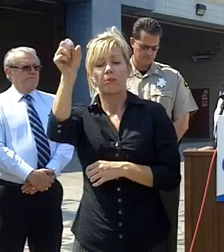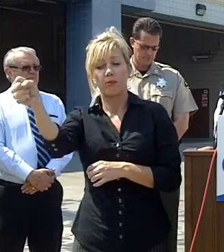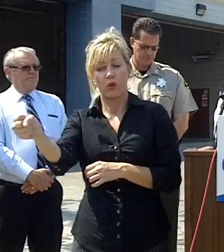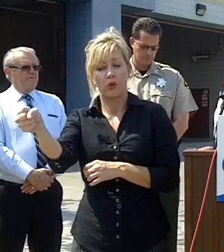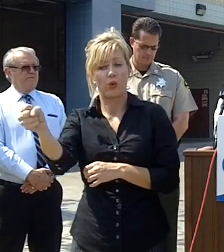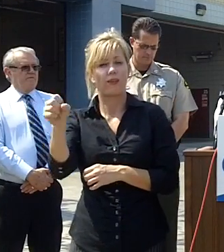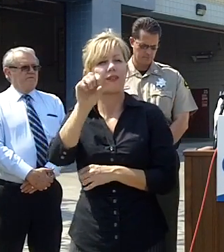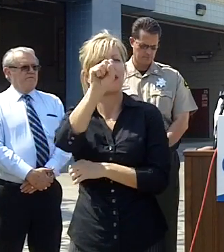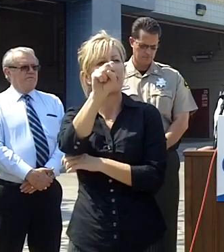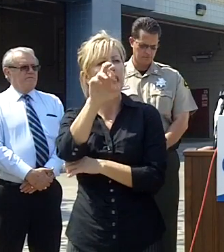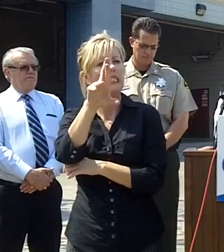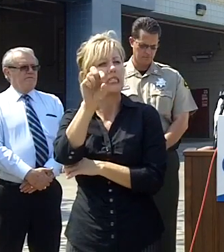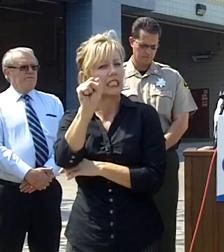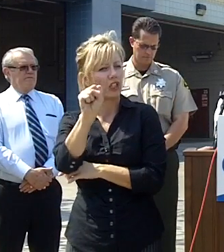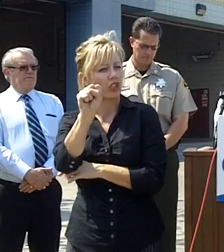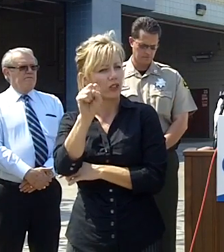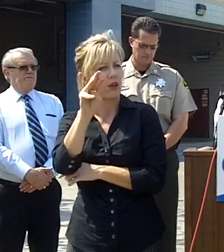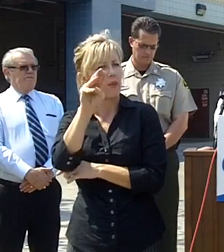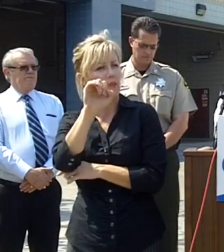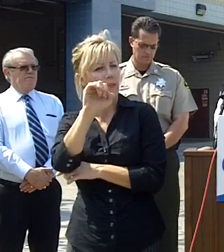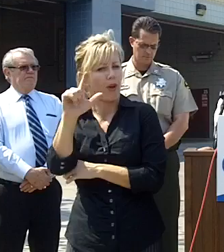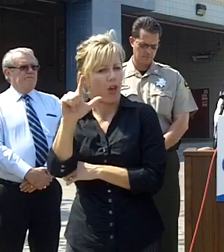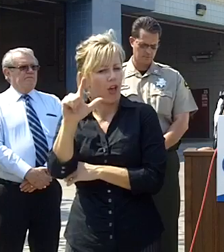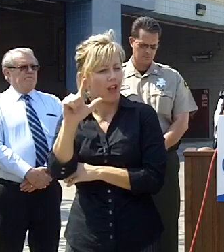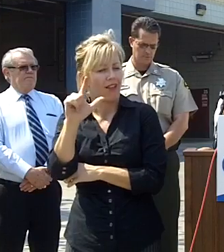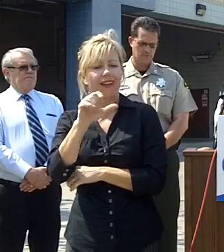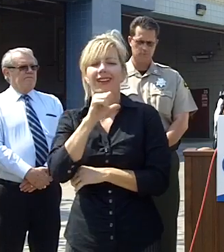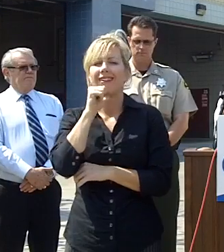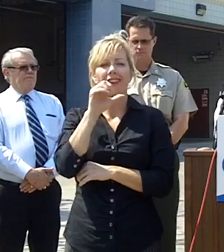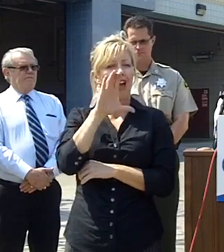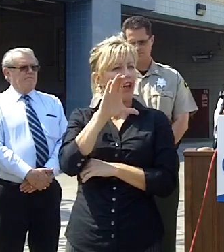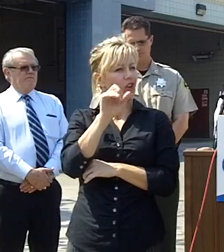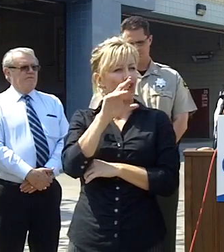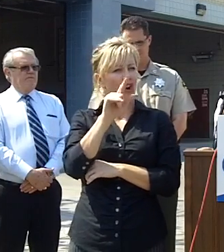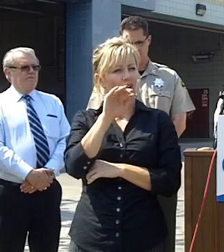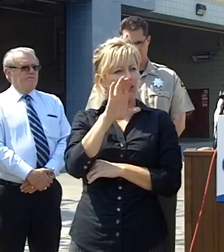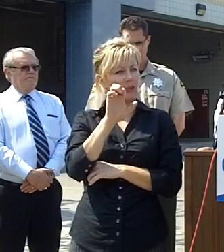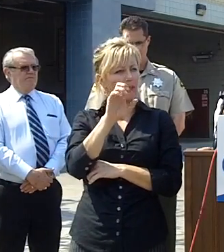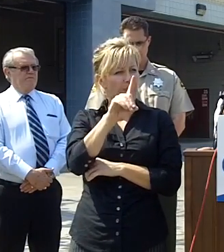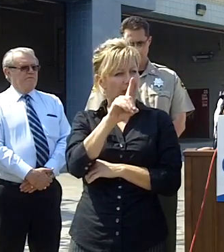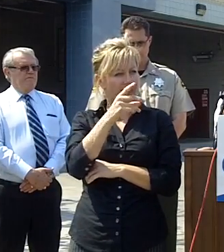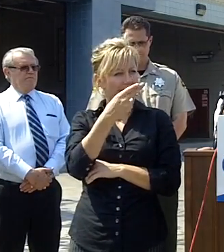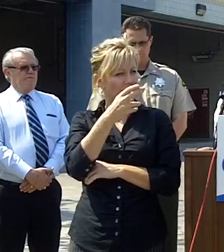of carlsbad high school initially carlsbad high school is a designated Red Cross evacuation site